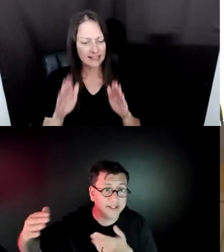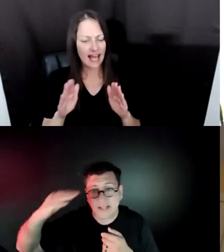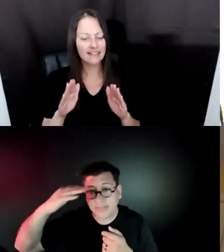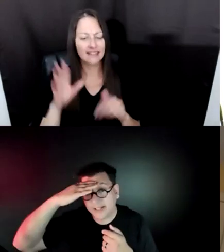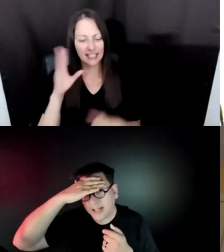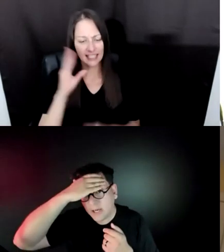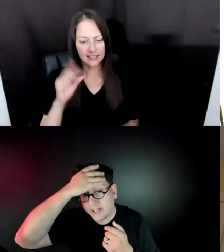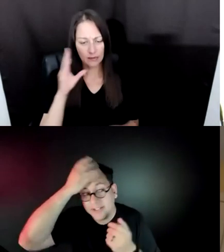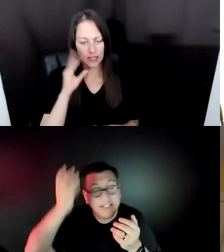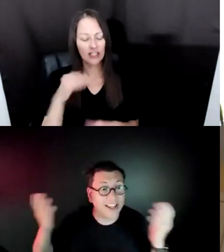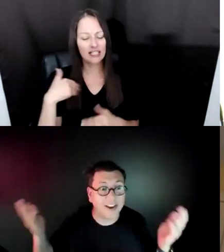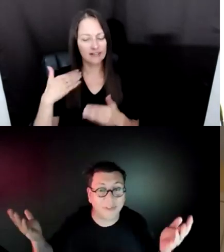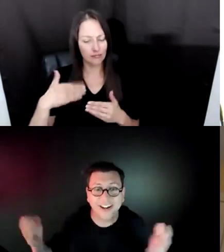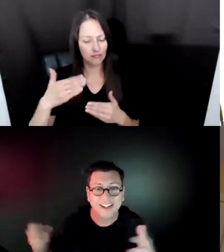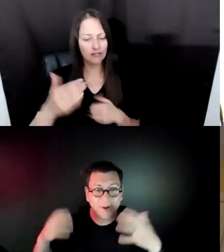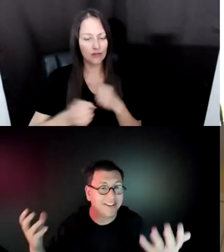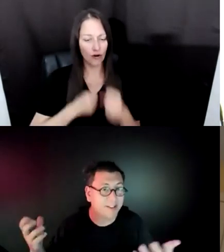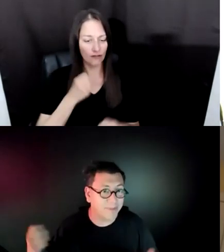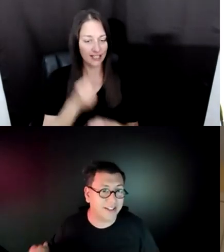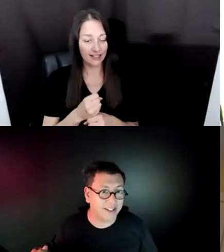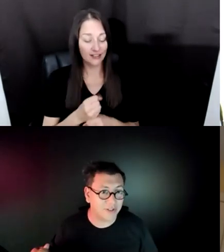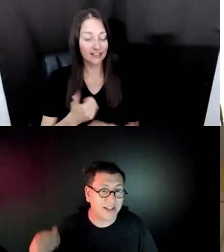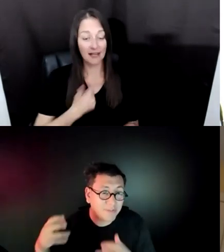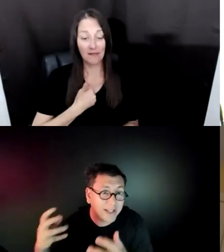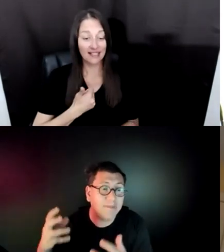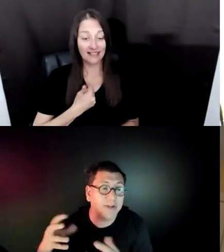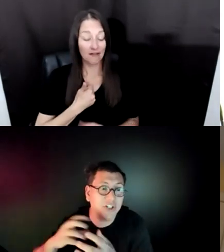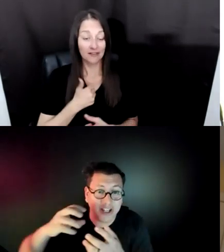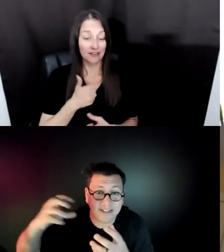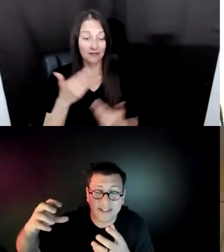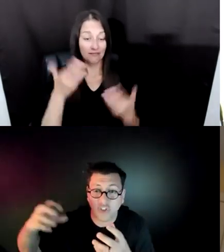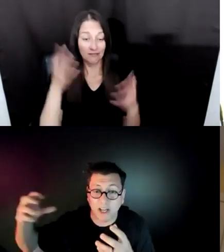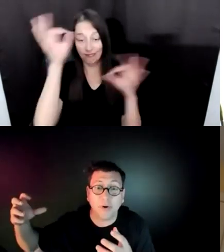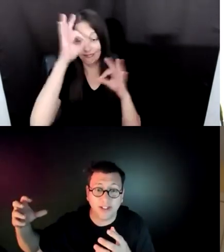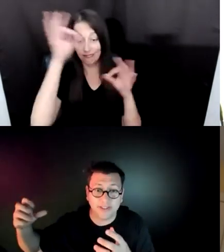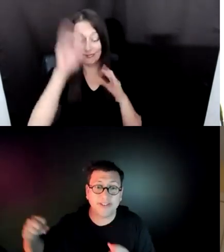THAT I WAS NOT EVEN AWARE WHILE IN THE BEGINNING. SO I DEEPLY APPRECIATE THESE CHECKPOINTS.